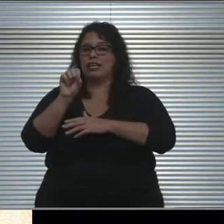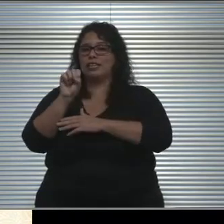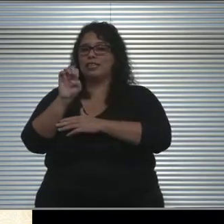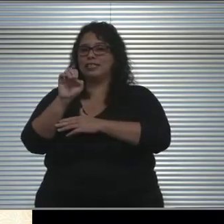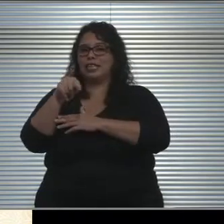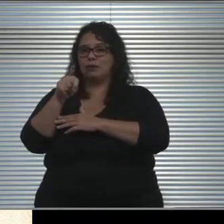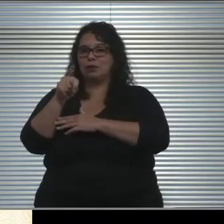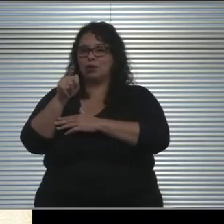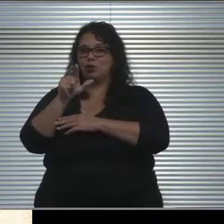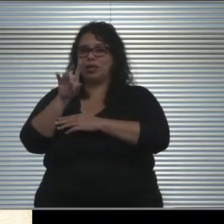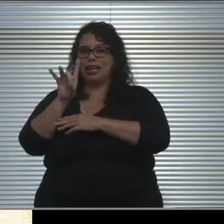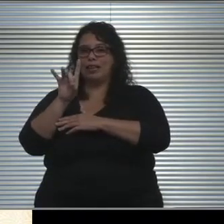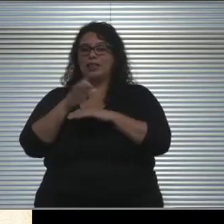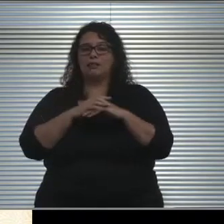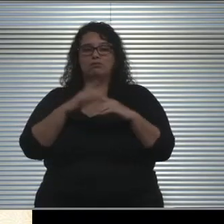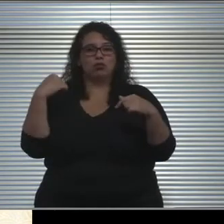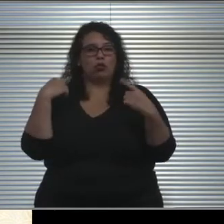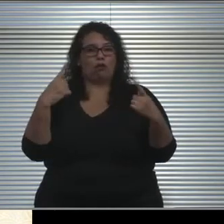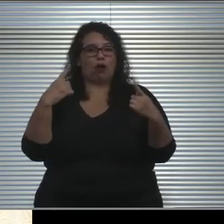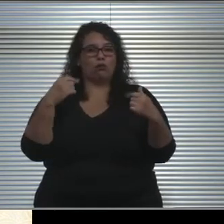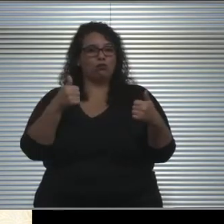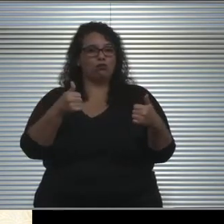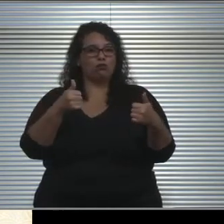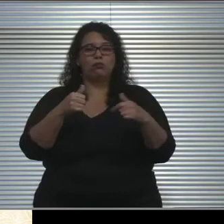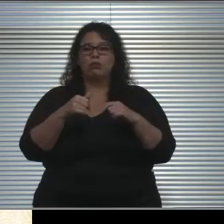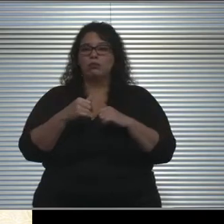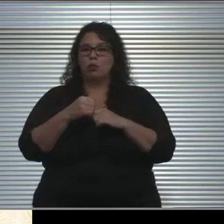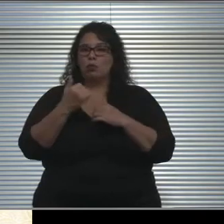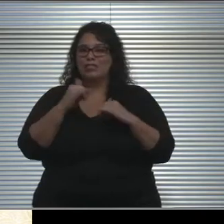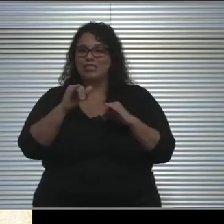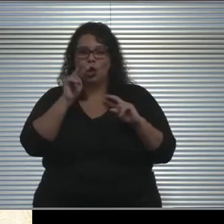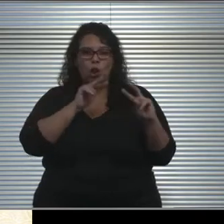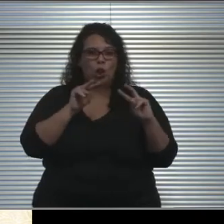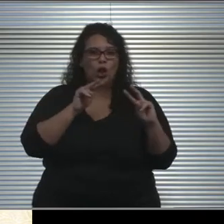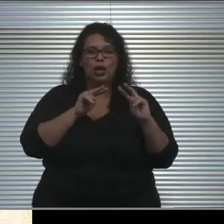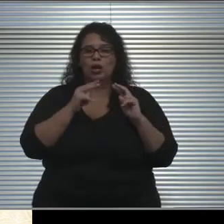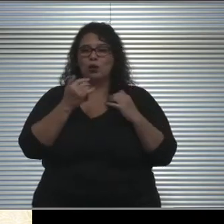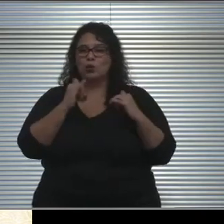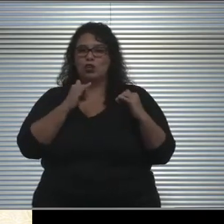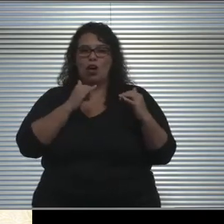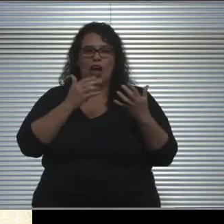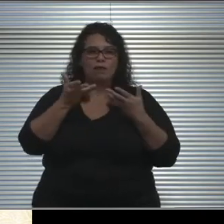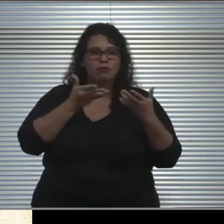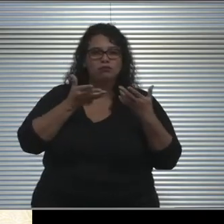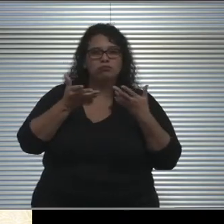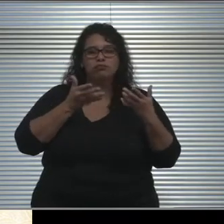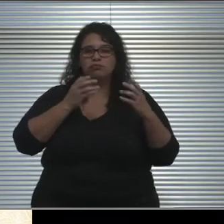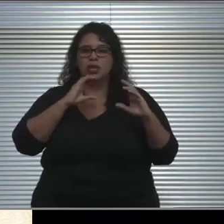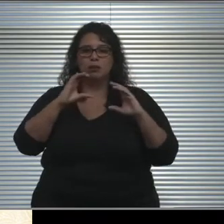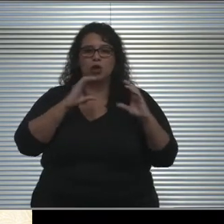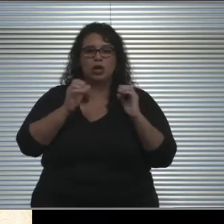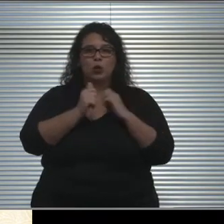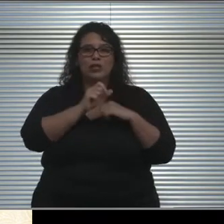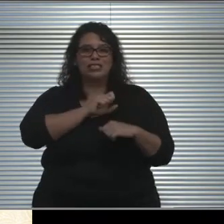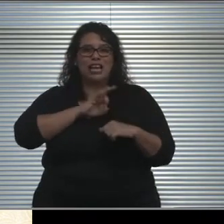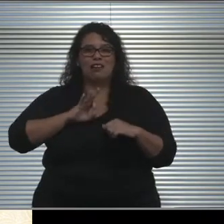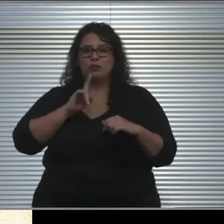And I can tell you so far so good. But we are still looking, we're having conversations, we're meeting with staff, just to make sure everyone feels safe